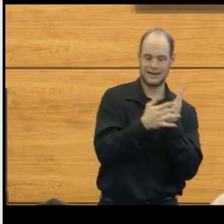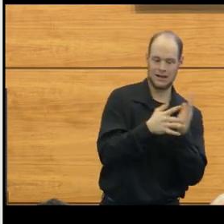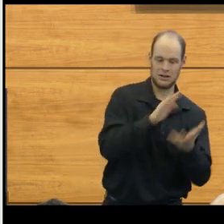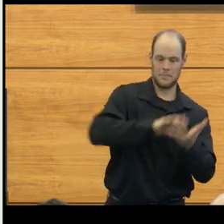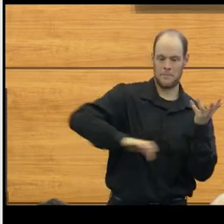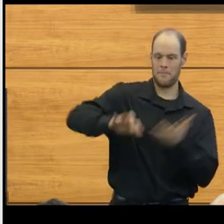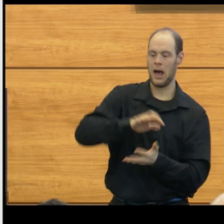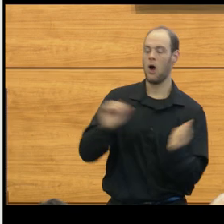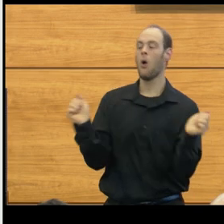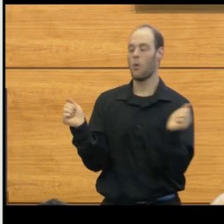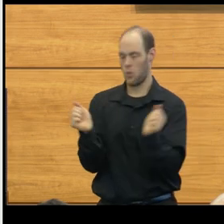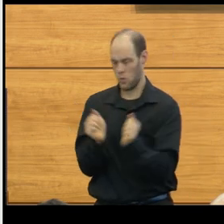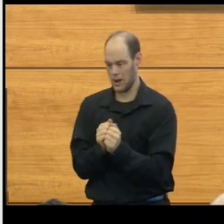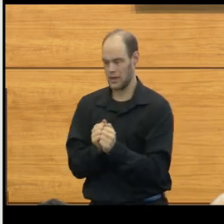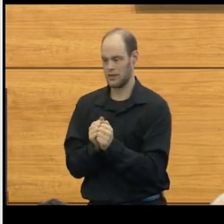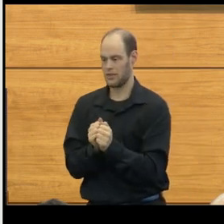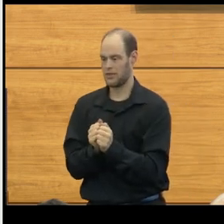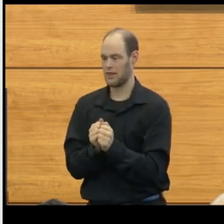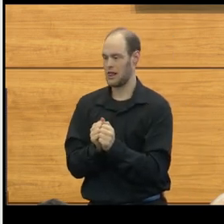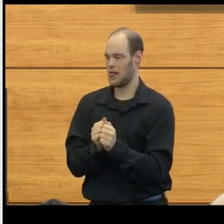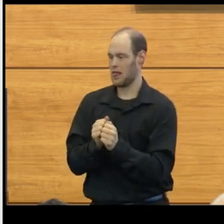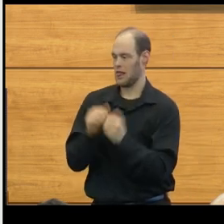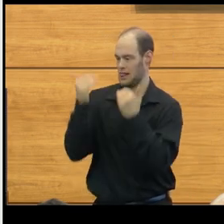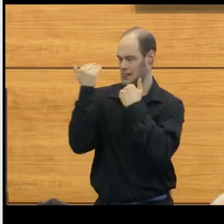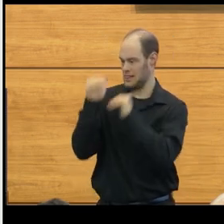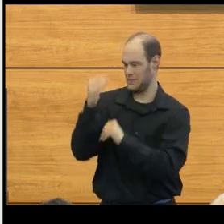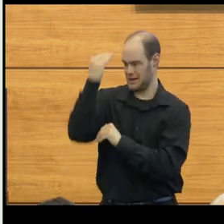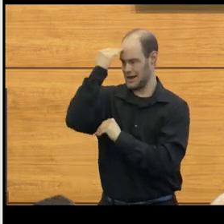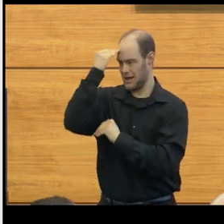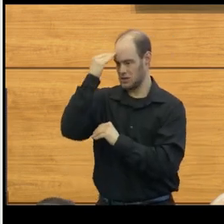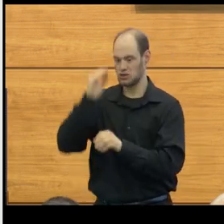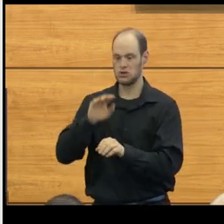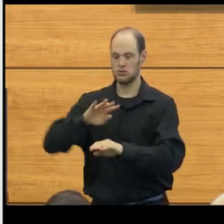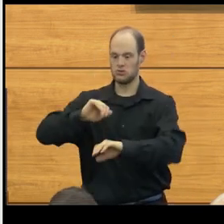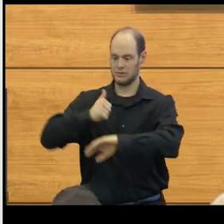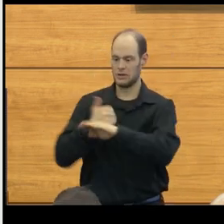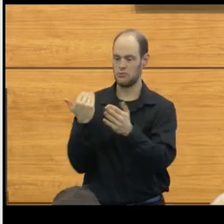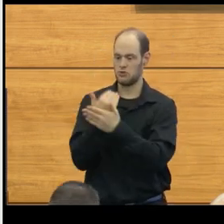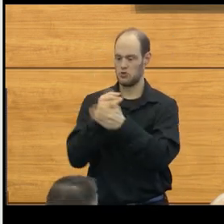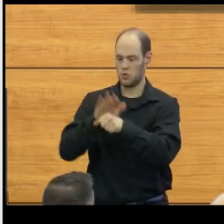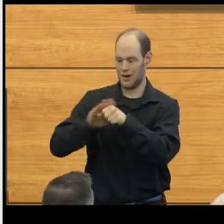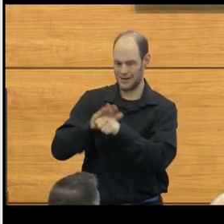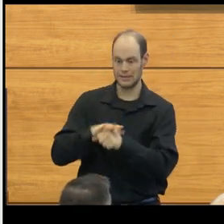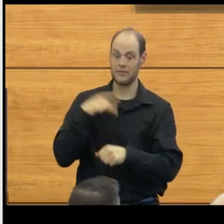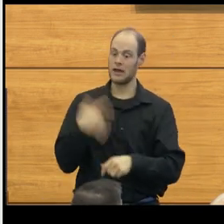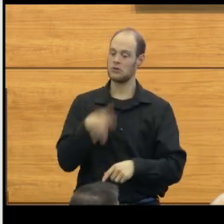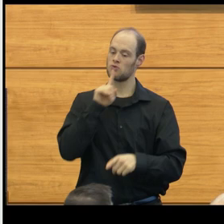with lack of knowledge to create new areas, and that becomes extremely important.